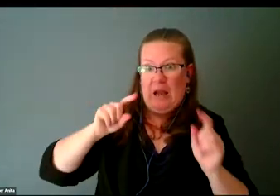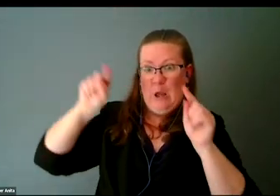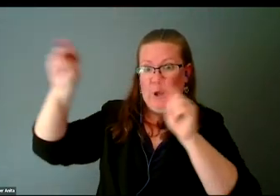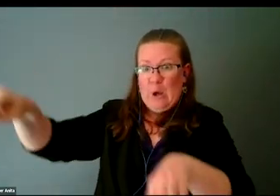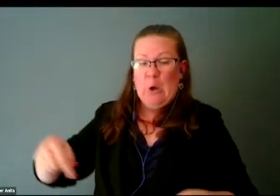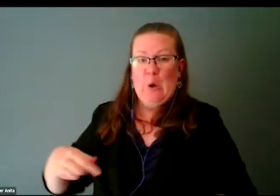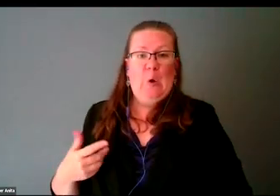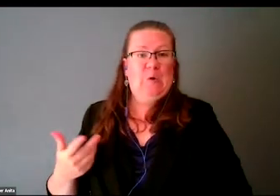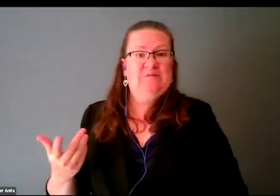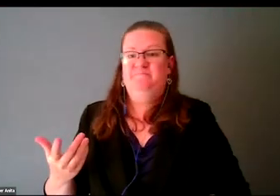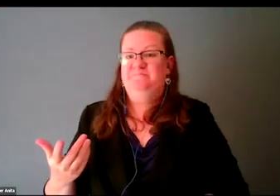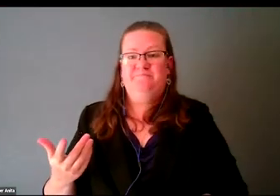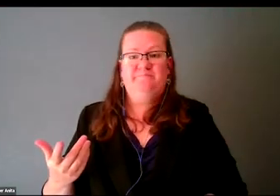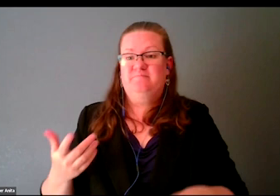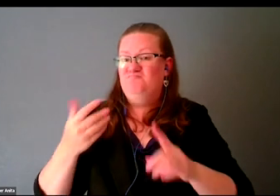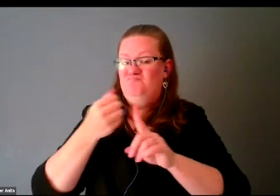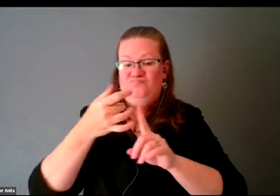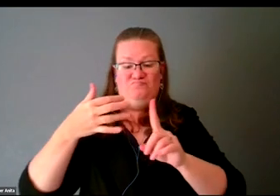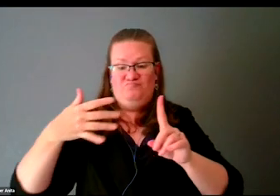Et cetera, et cetera. Who's going to pay for it?